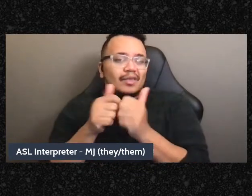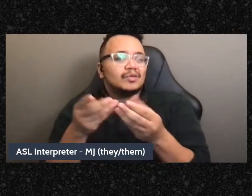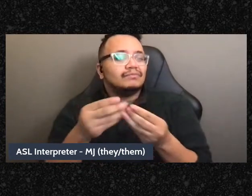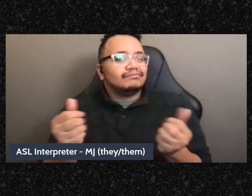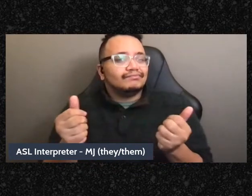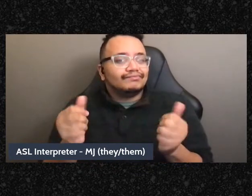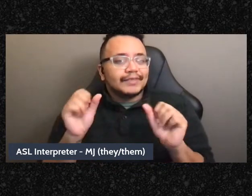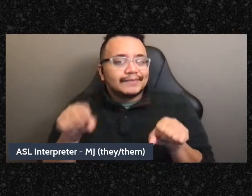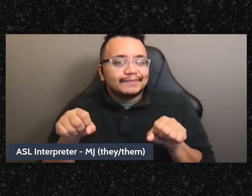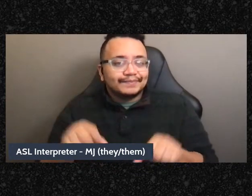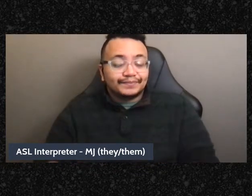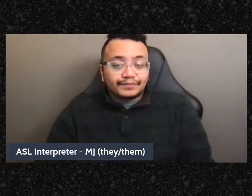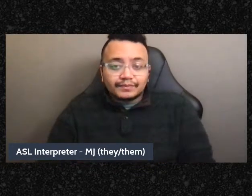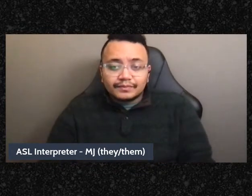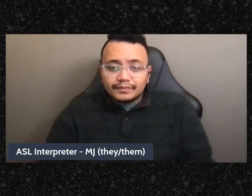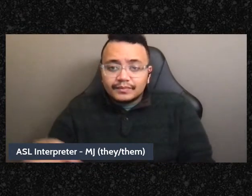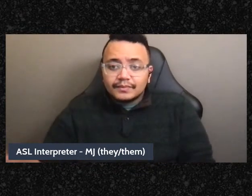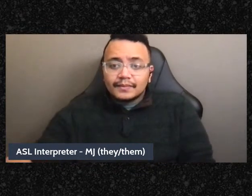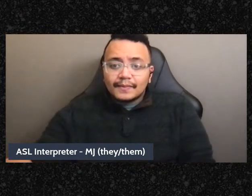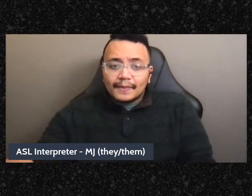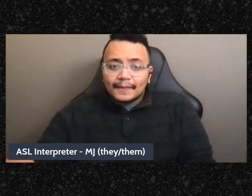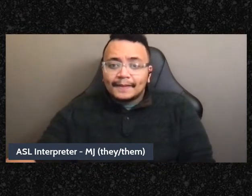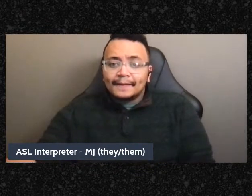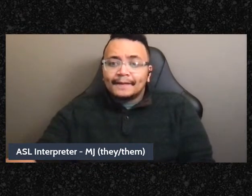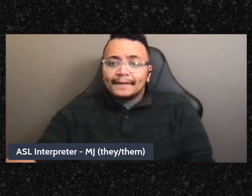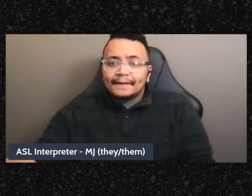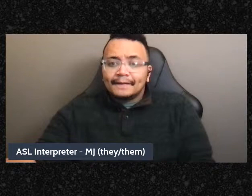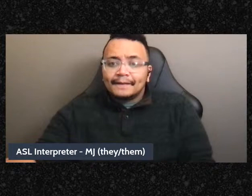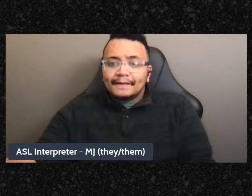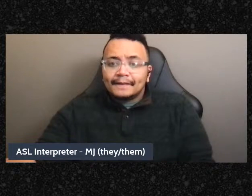Oh yeah, this question about whether my membership proposal reproduces a hierarchy.